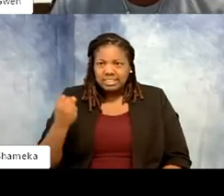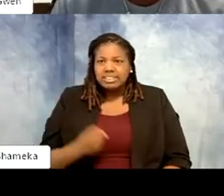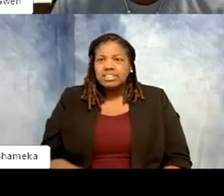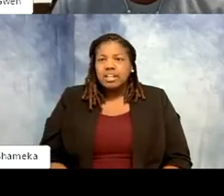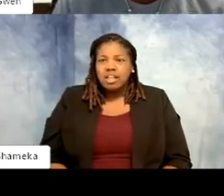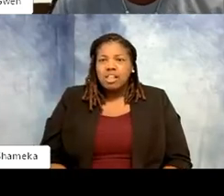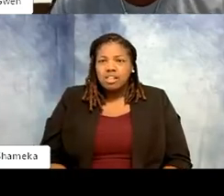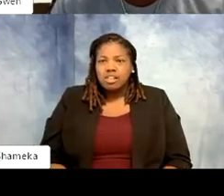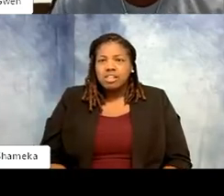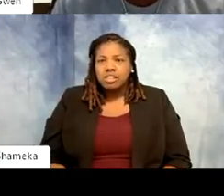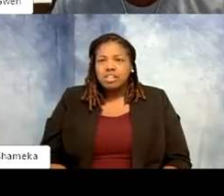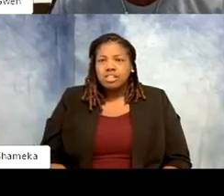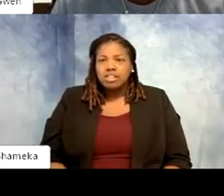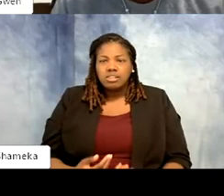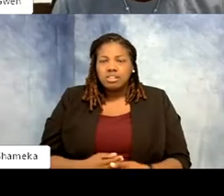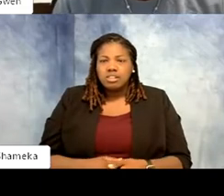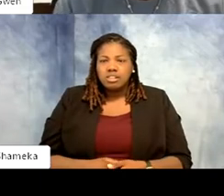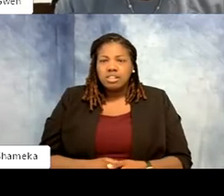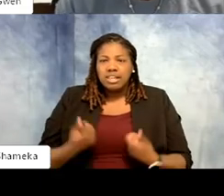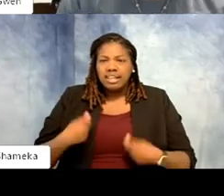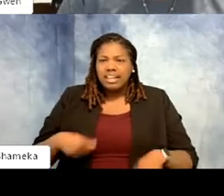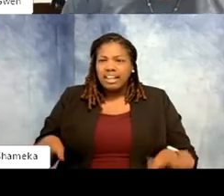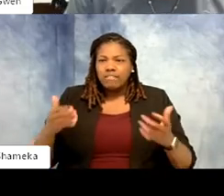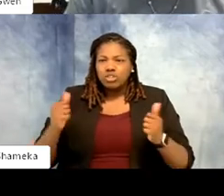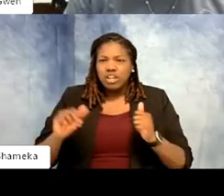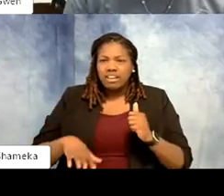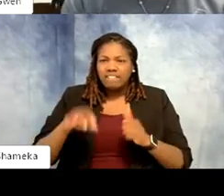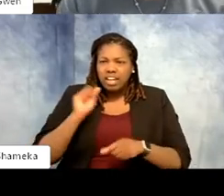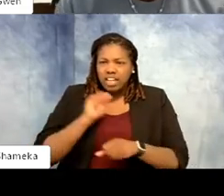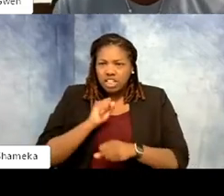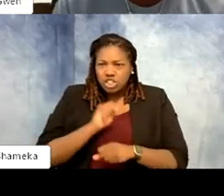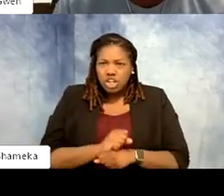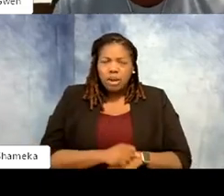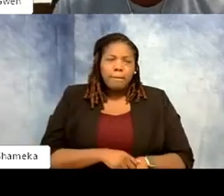literally had given up on trying to find a job. Between going to school and raising my kid